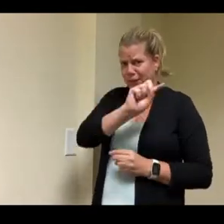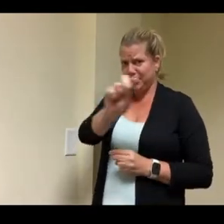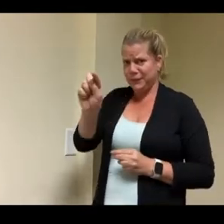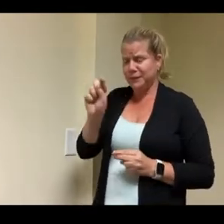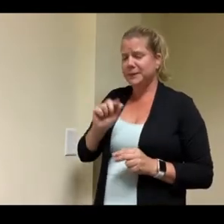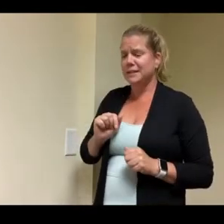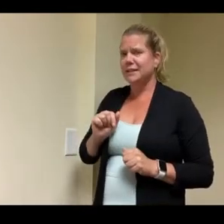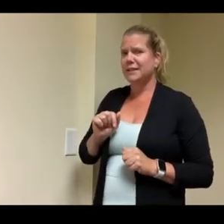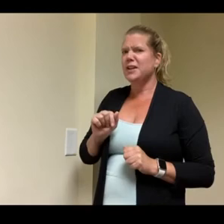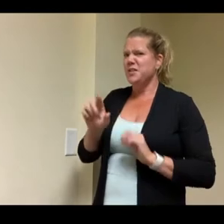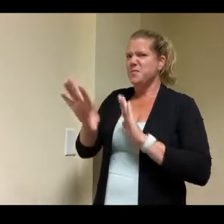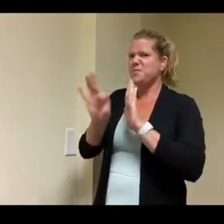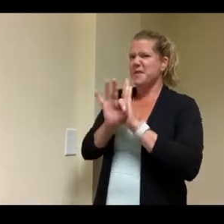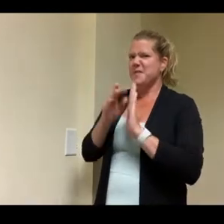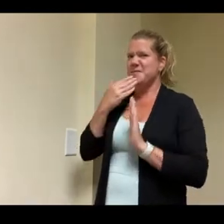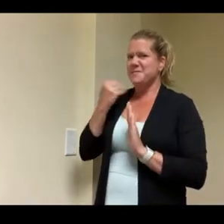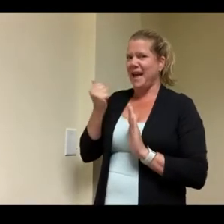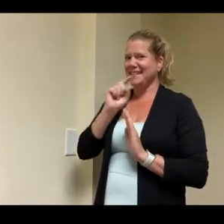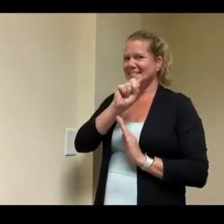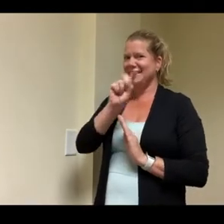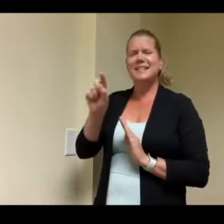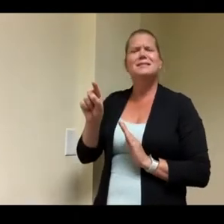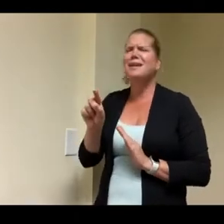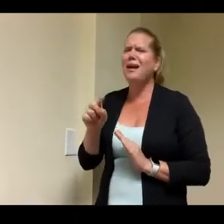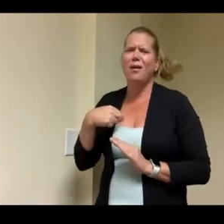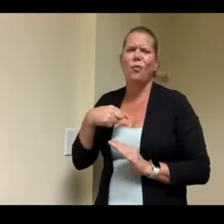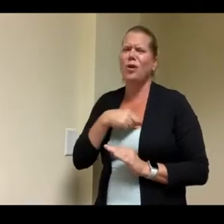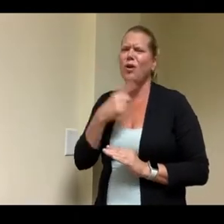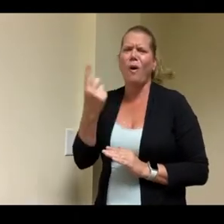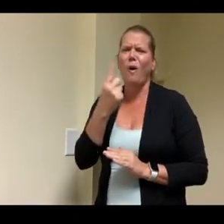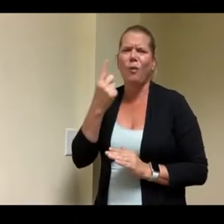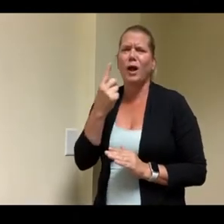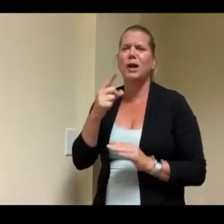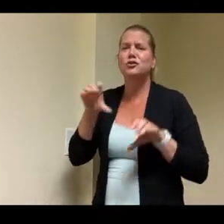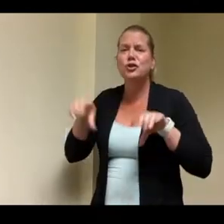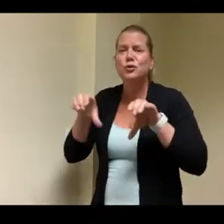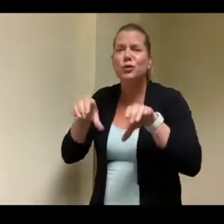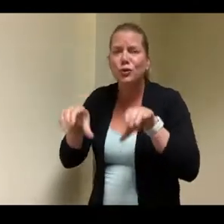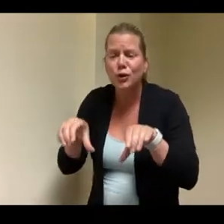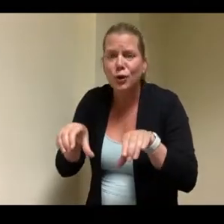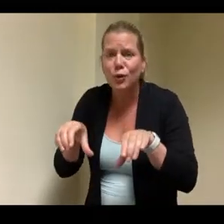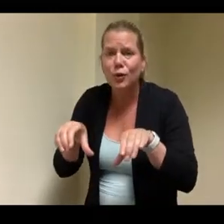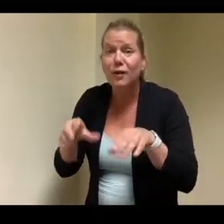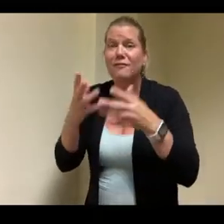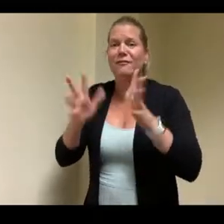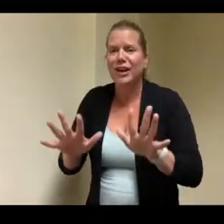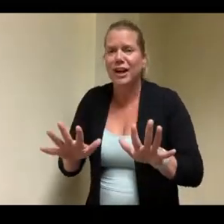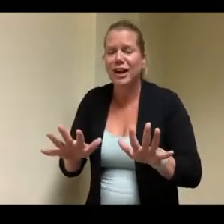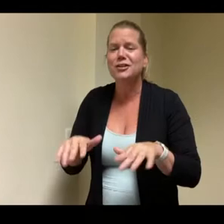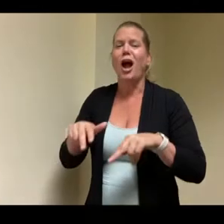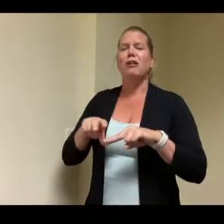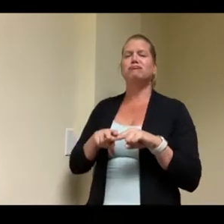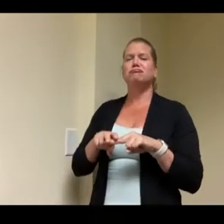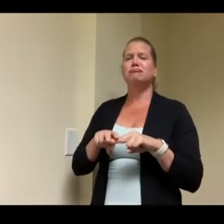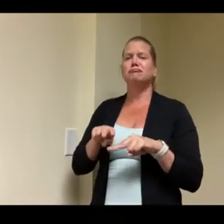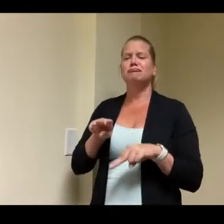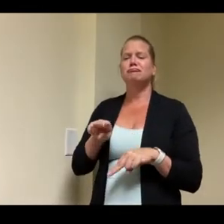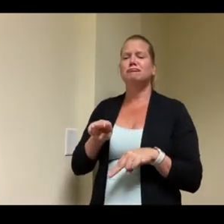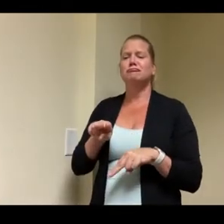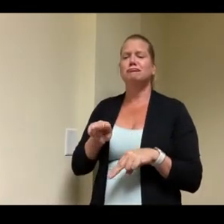each because we all have good hindsight in anything we do but now that we were you were able to physically go into i'm thinking about